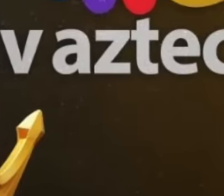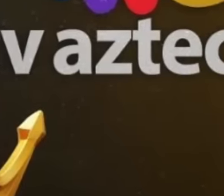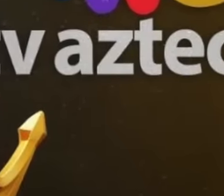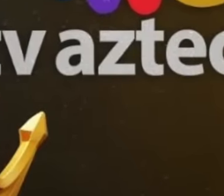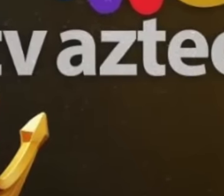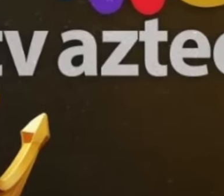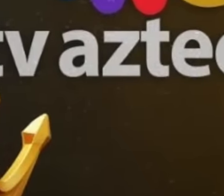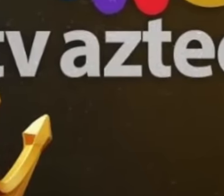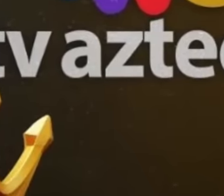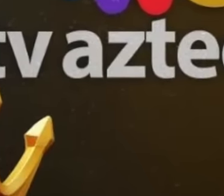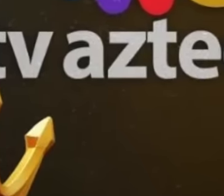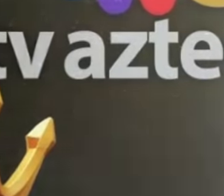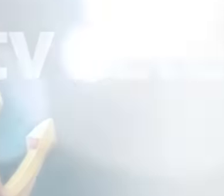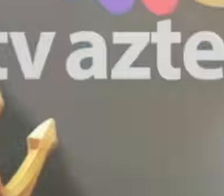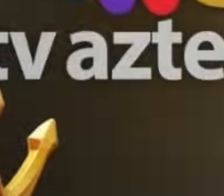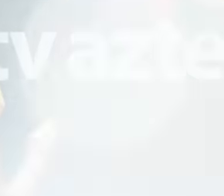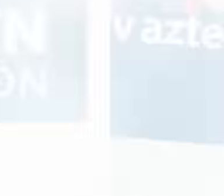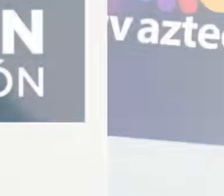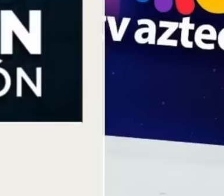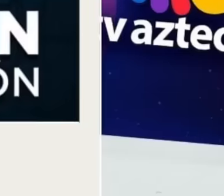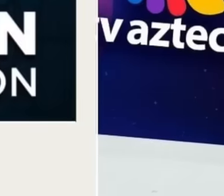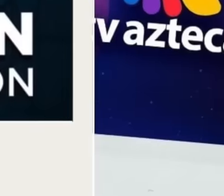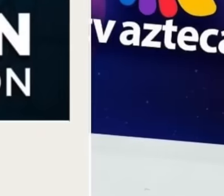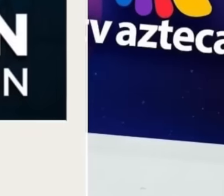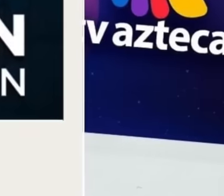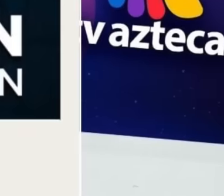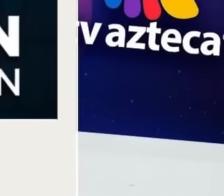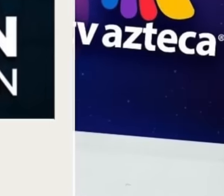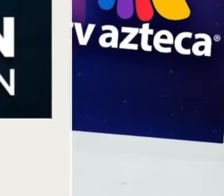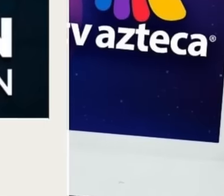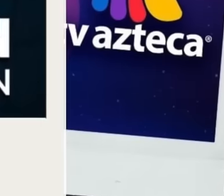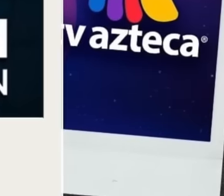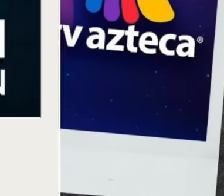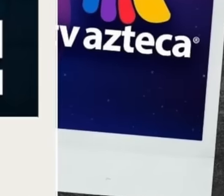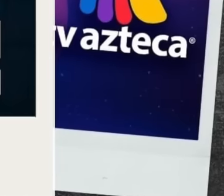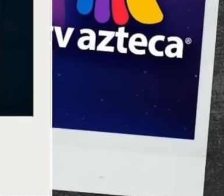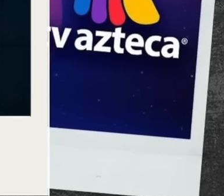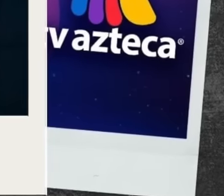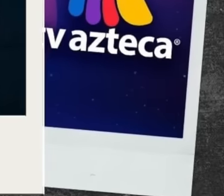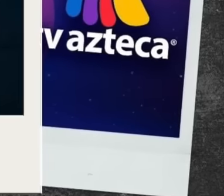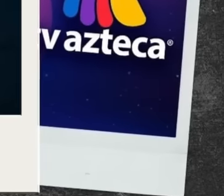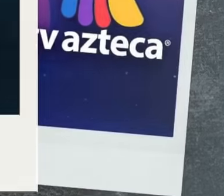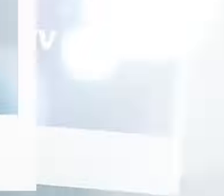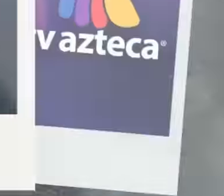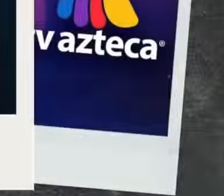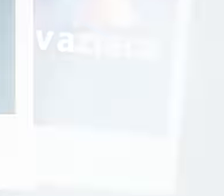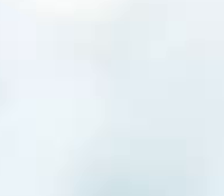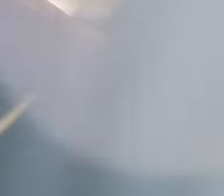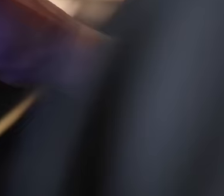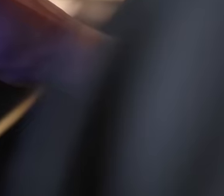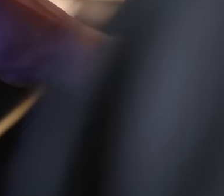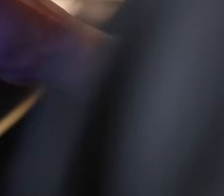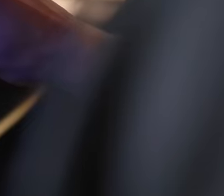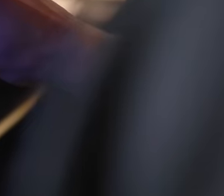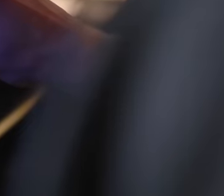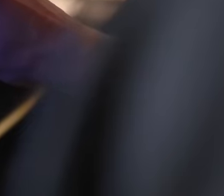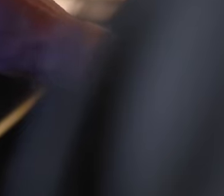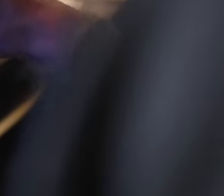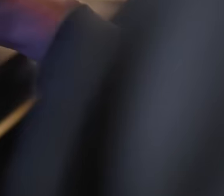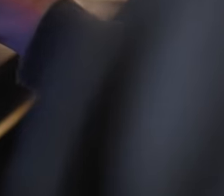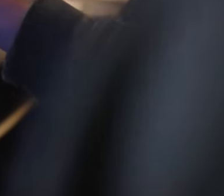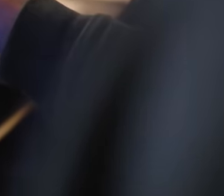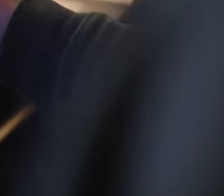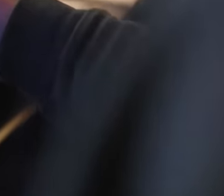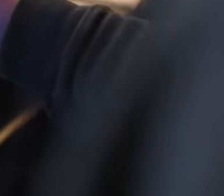power, the large news media such as Televisa TV Azteca image TV and other media